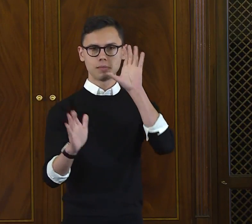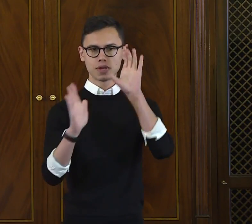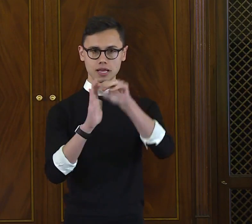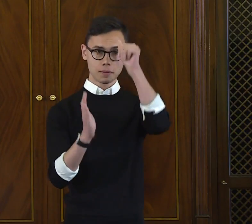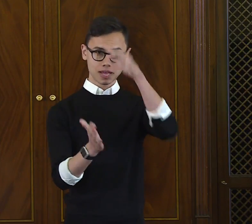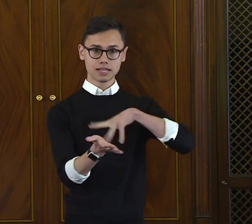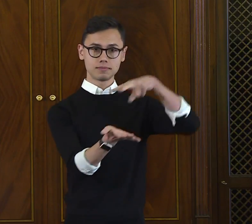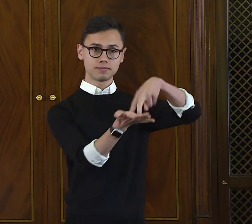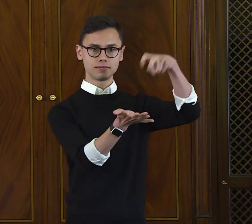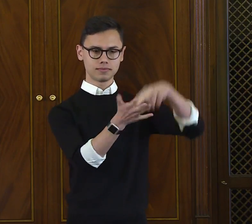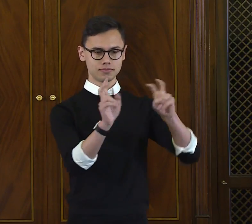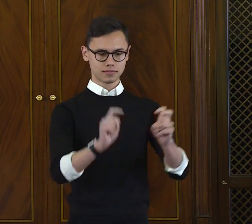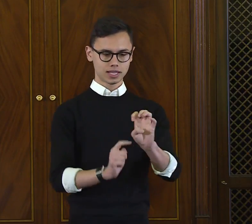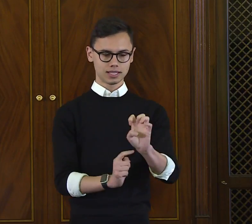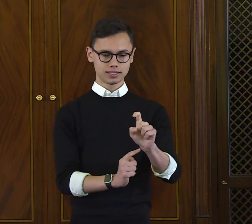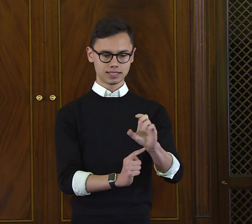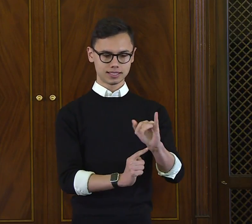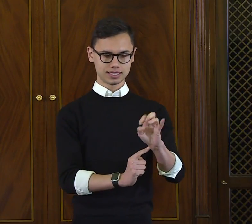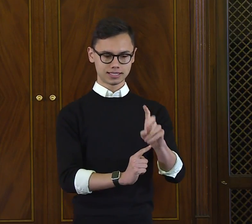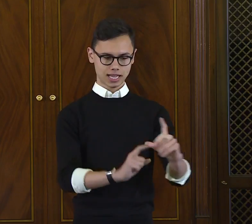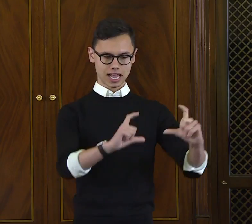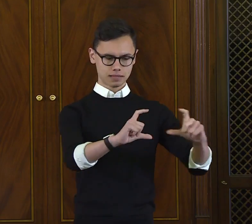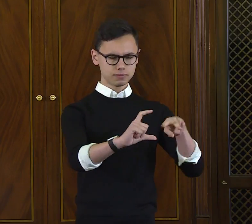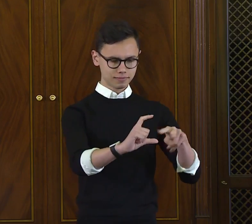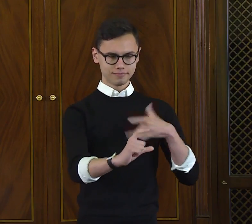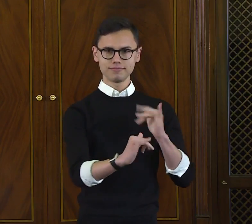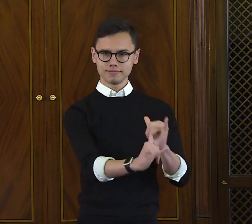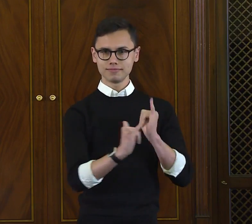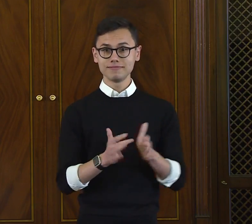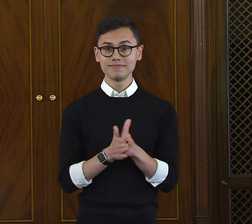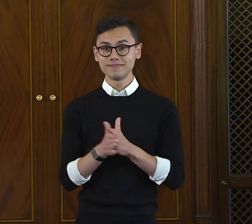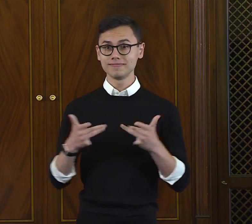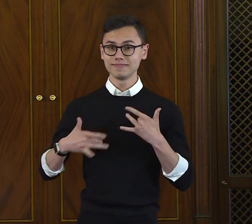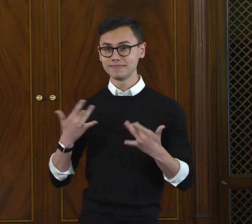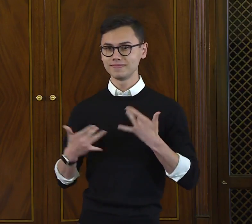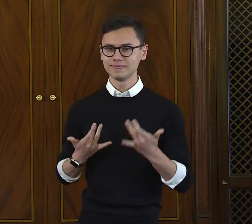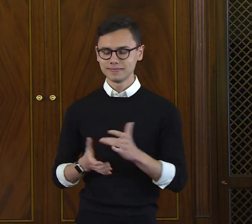I felt like the cartoon man sketched above the word excited.